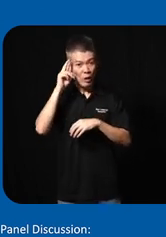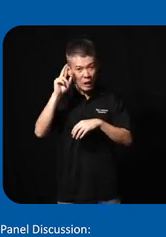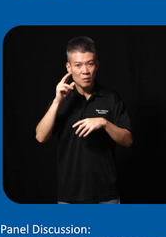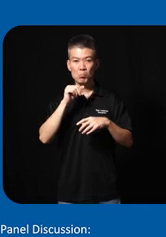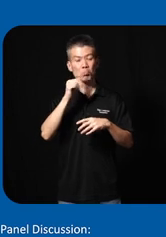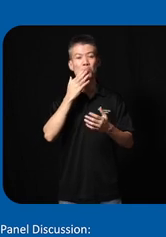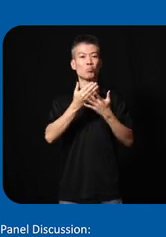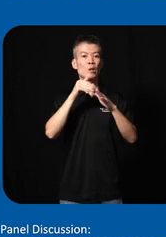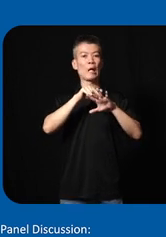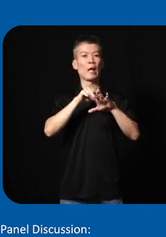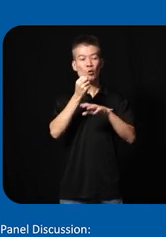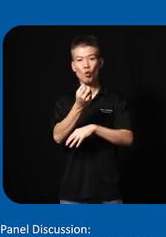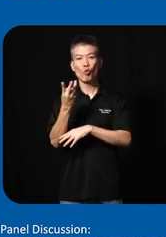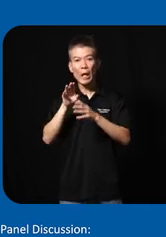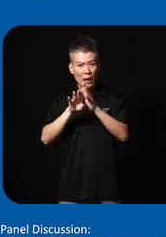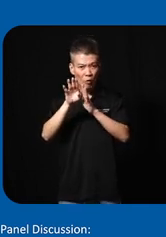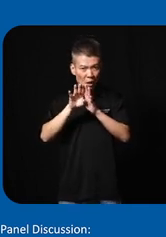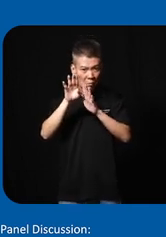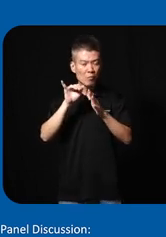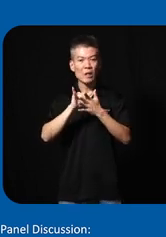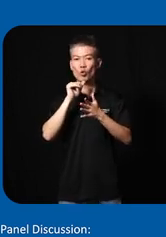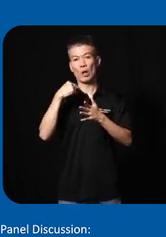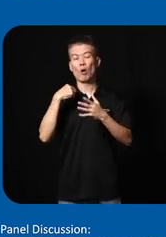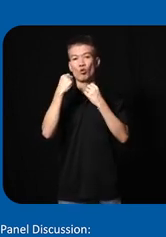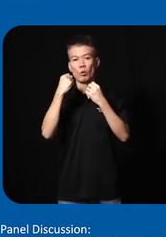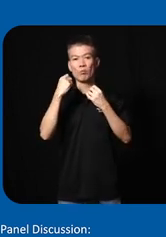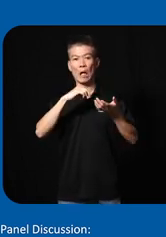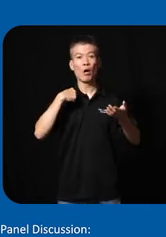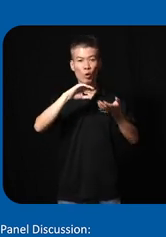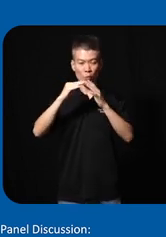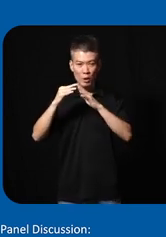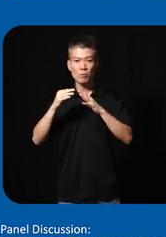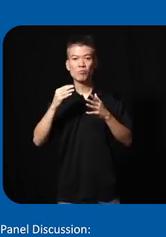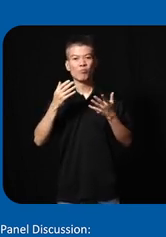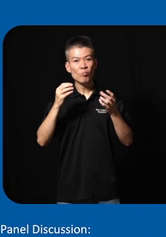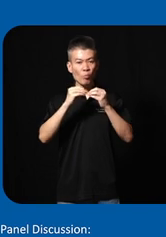not good at software development that's not our strength our community was more on the hardware